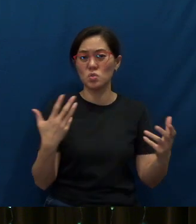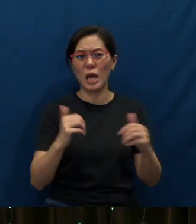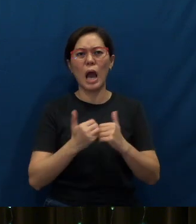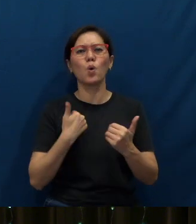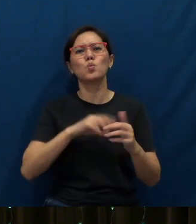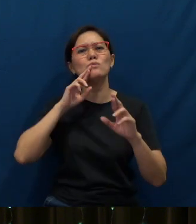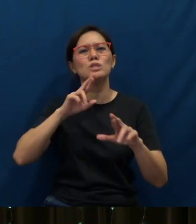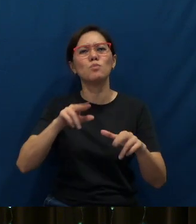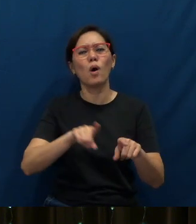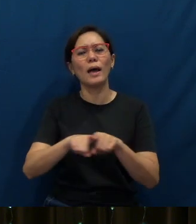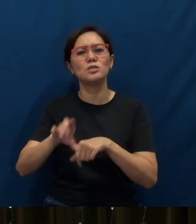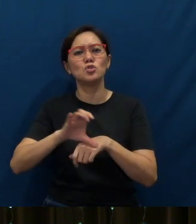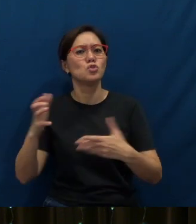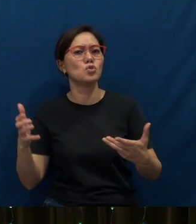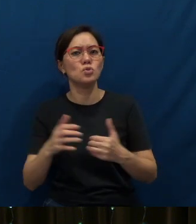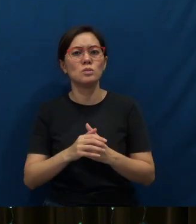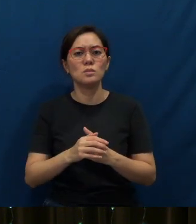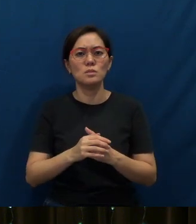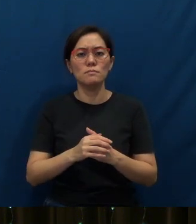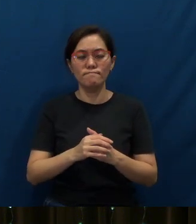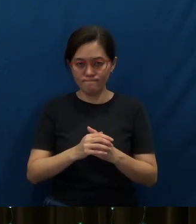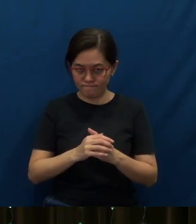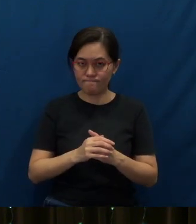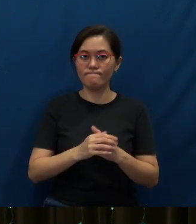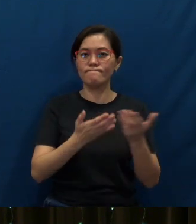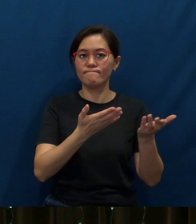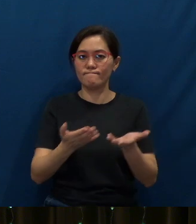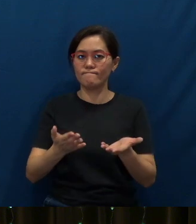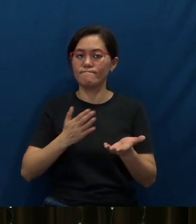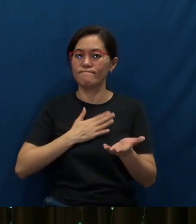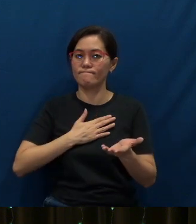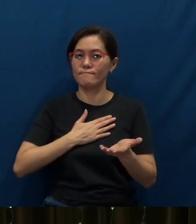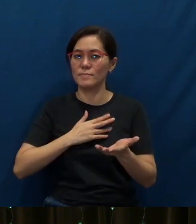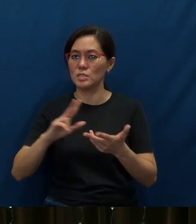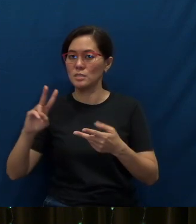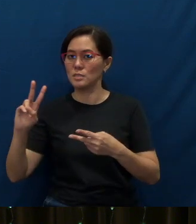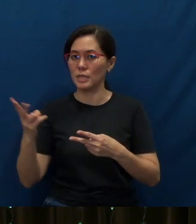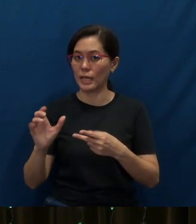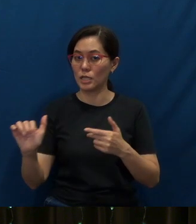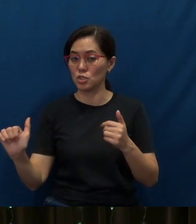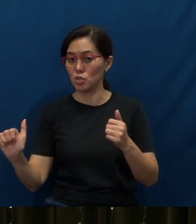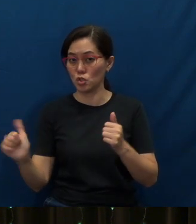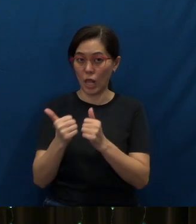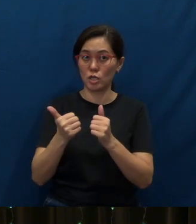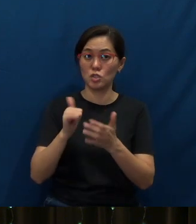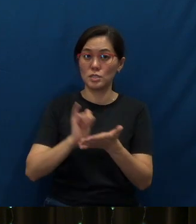That leads me to my second challenge this morning: